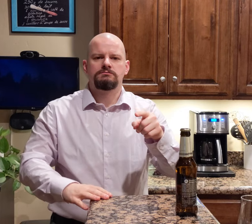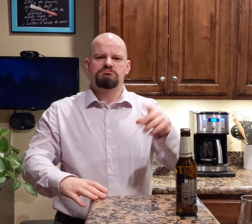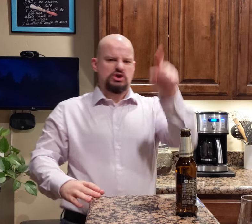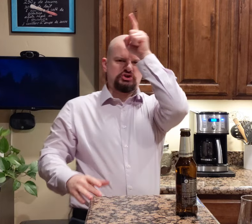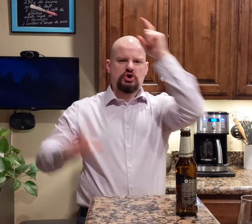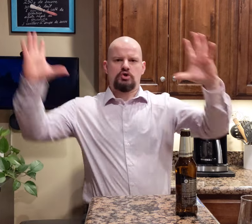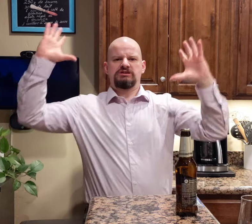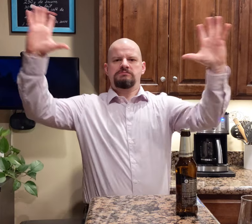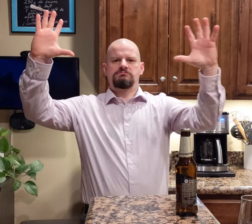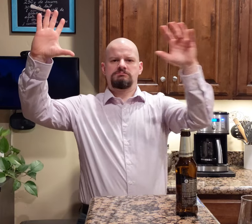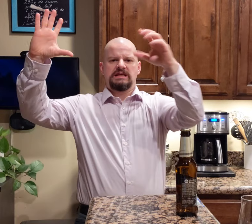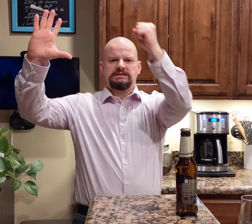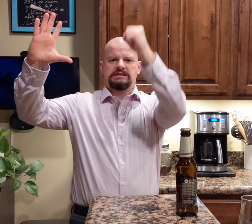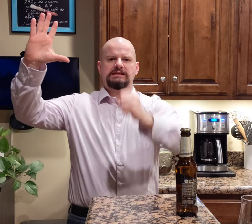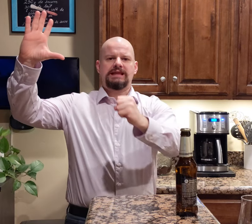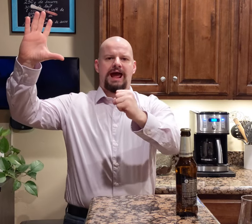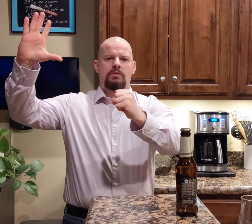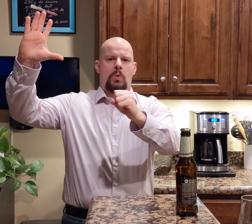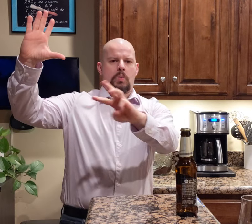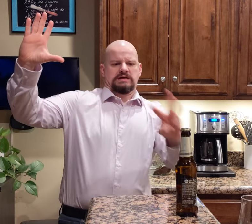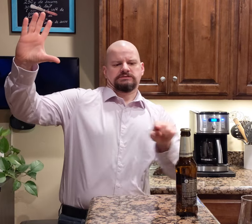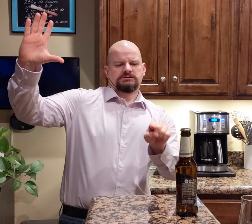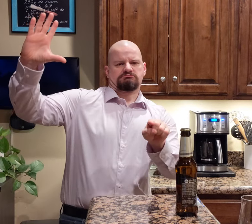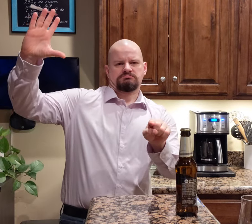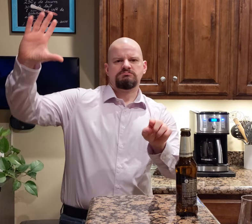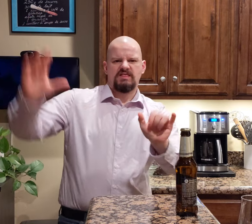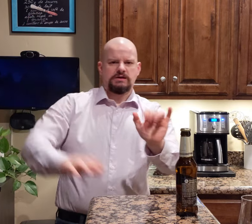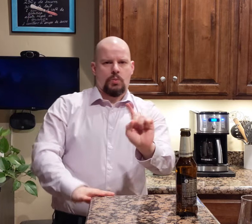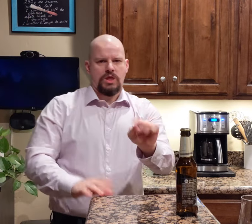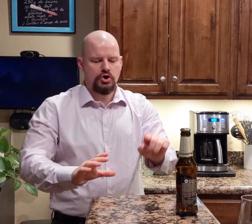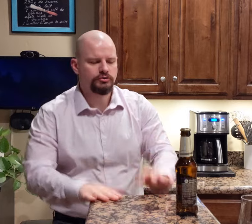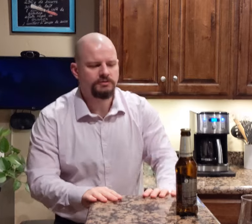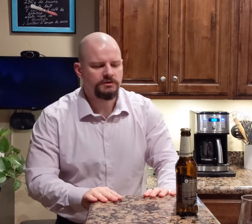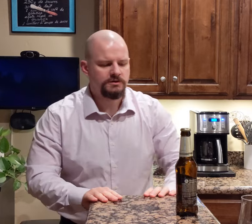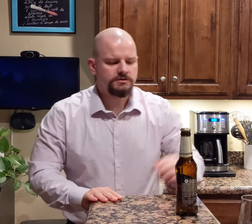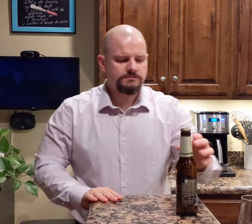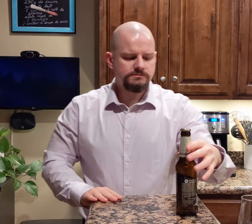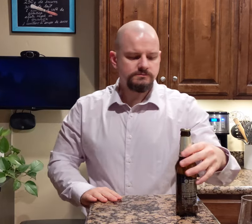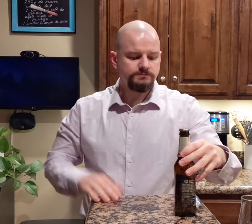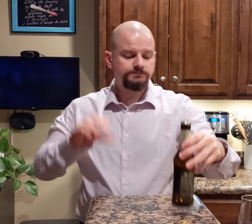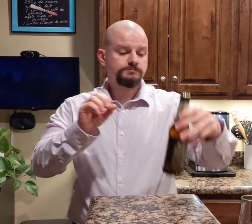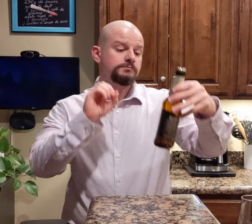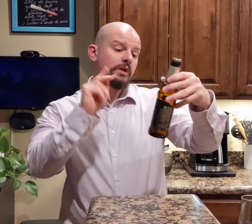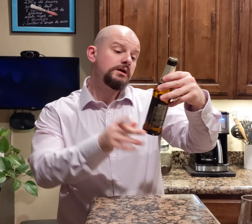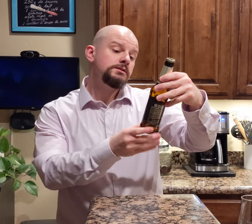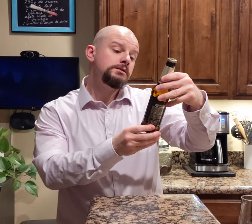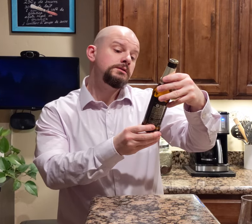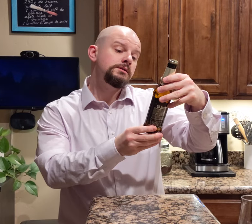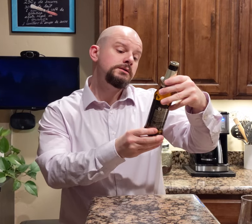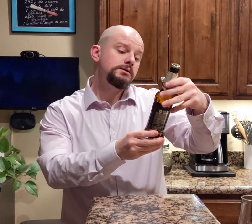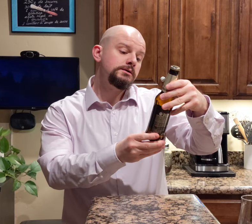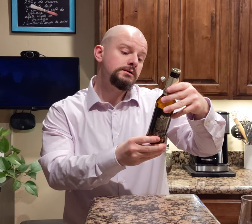It's located southwest of Germany. OK...